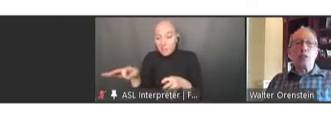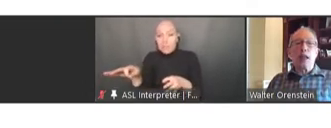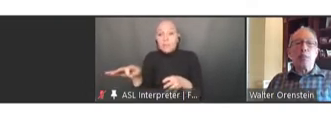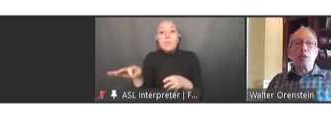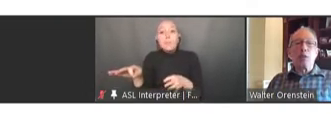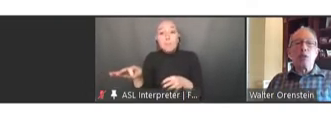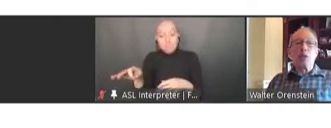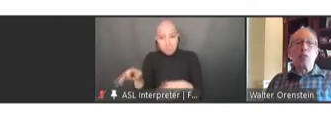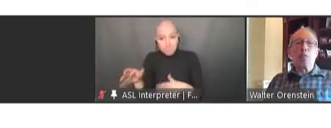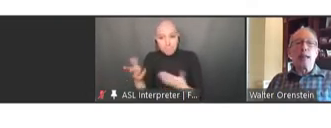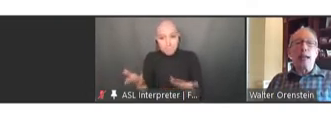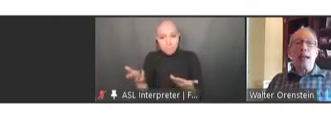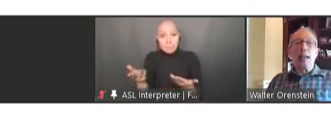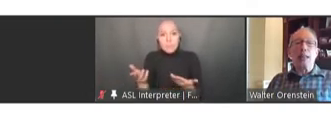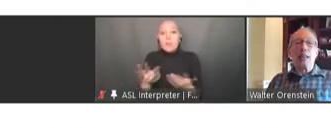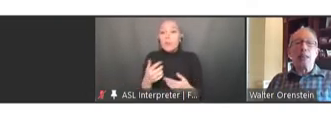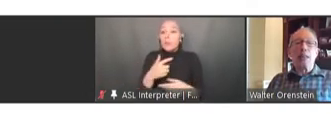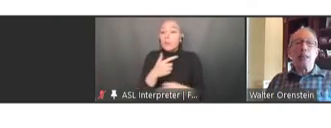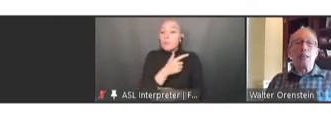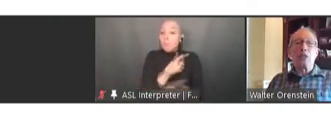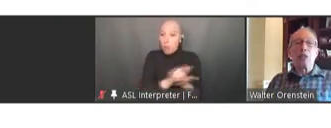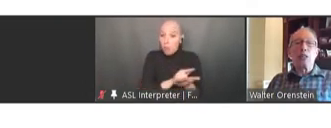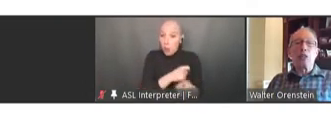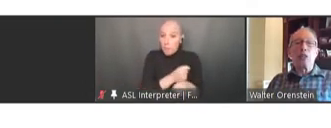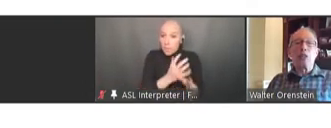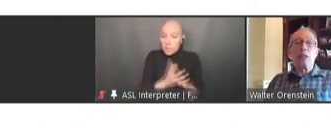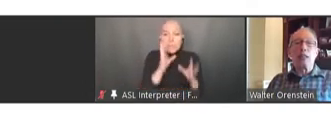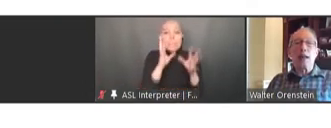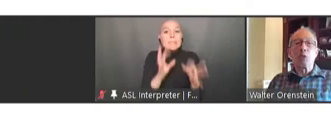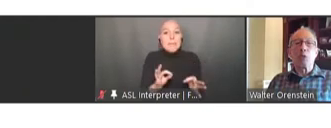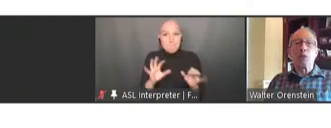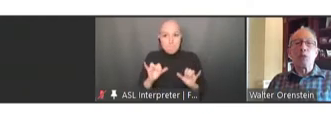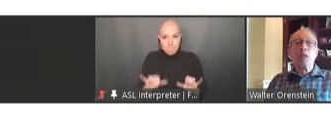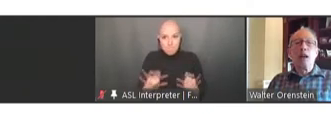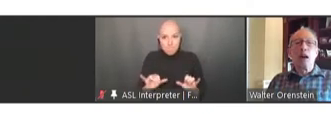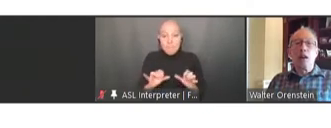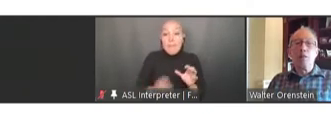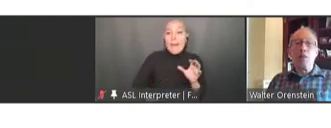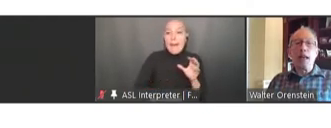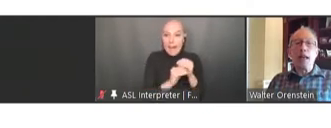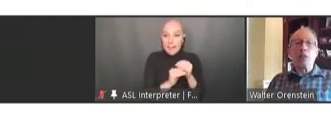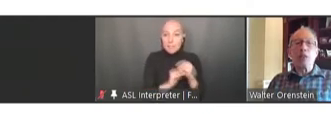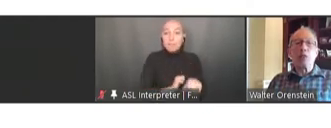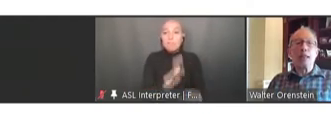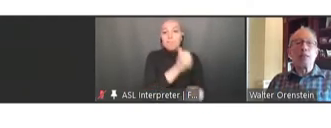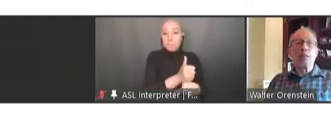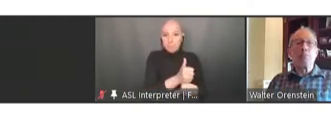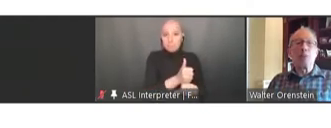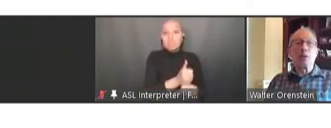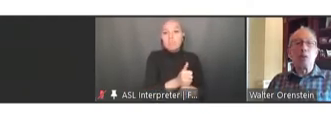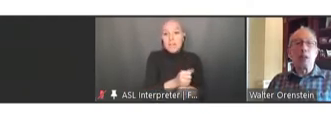the opportunity by adding to the legislation the establishment of the National Vaccine Program.